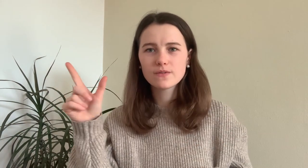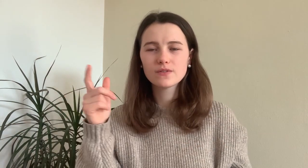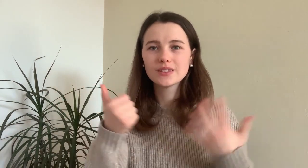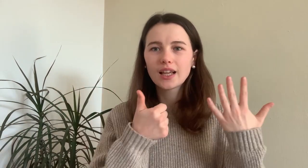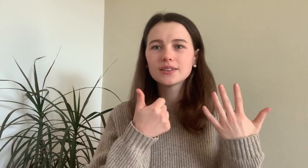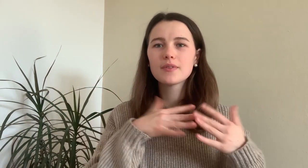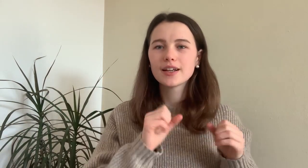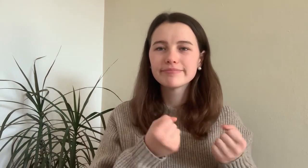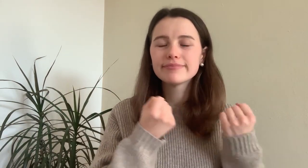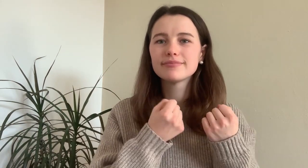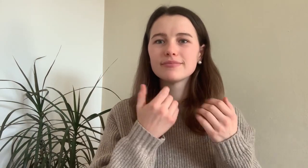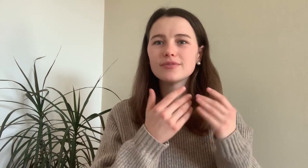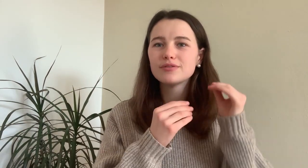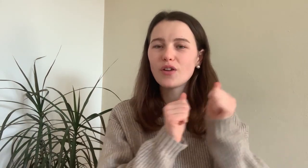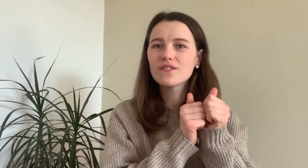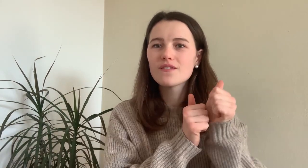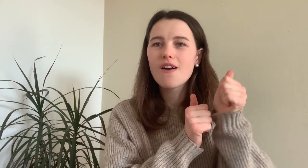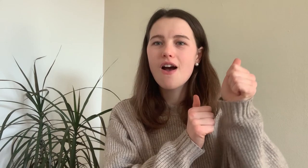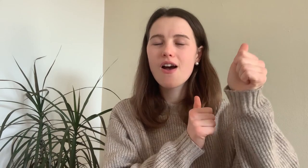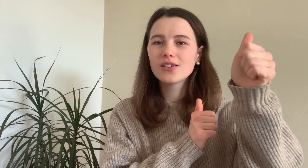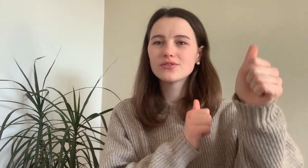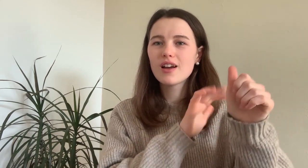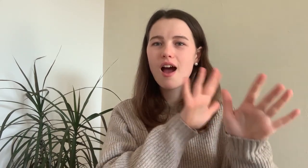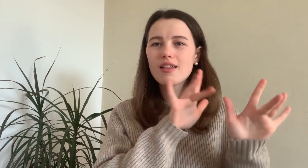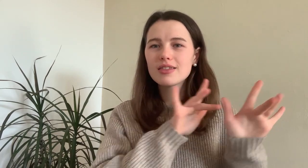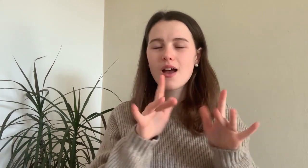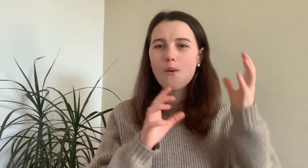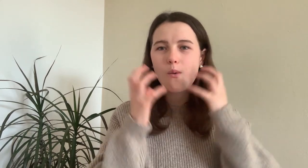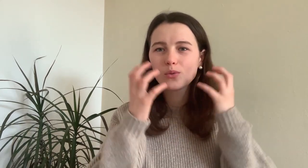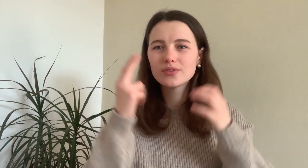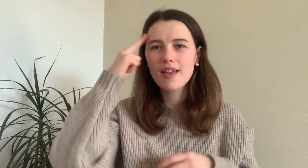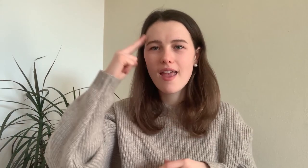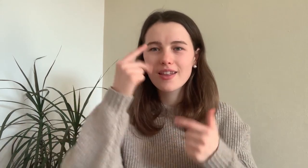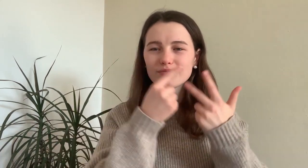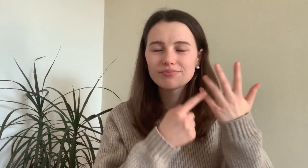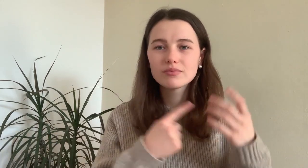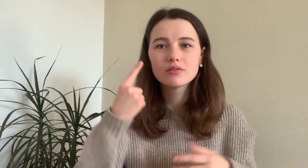When I was 6 I activley trained my brain on my left side. I was ahead with recognizing the noises. I knew them.